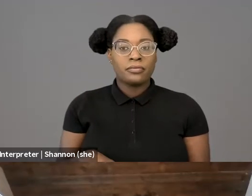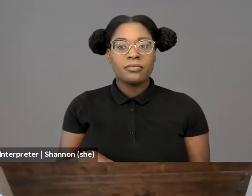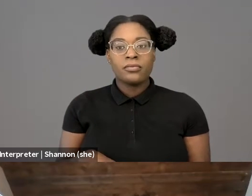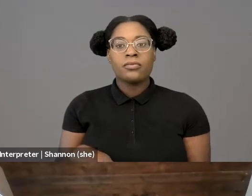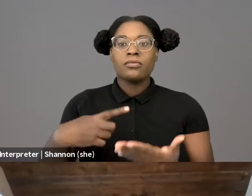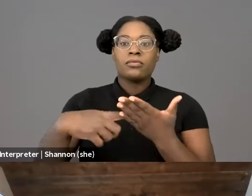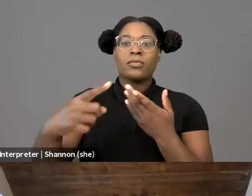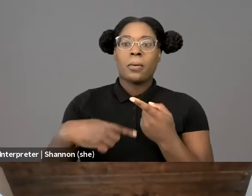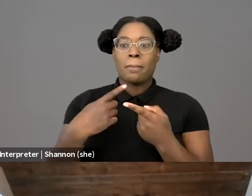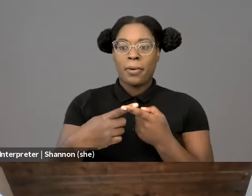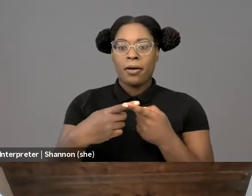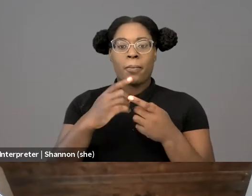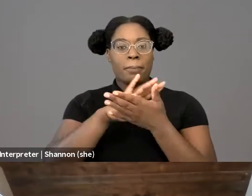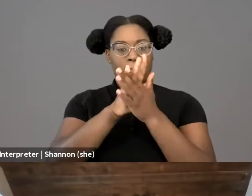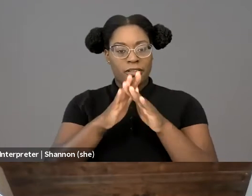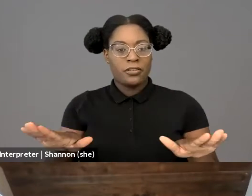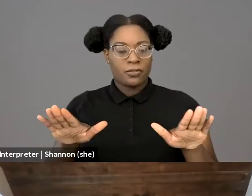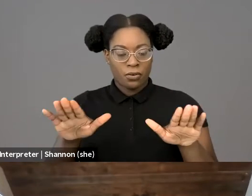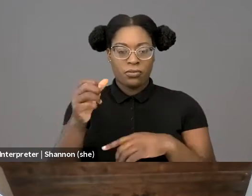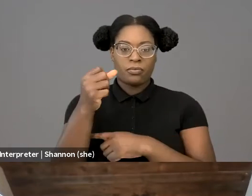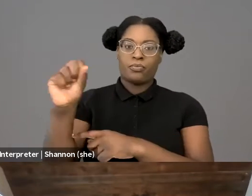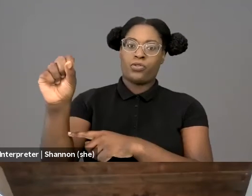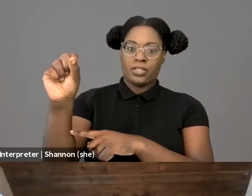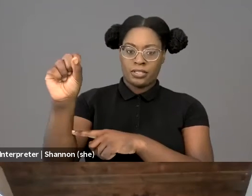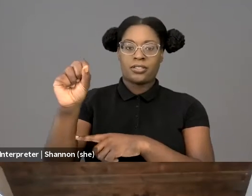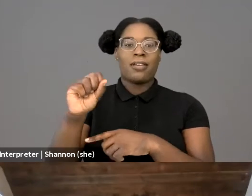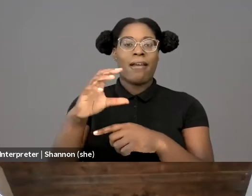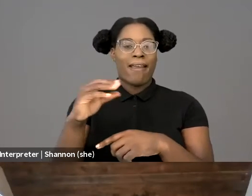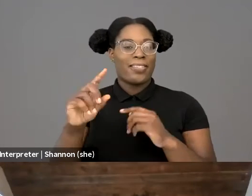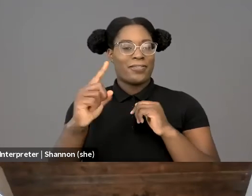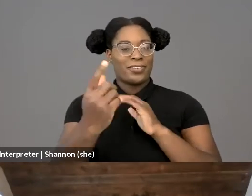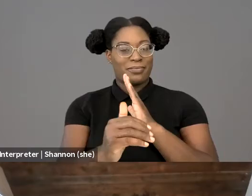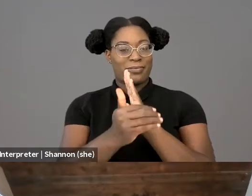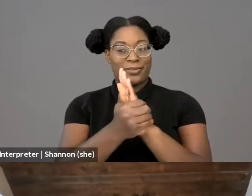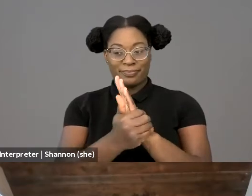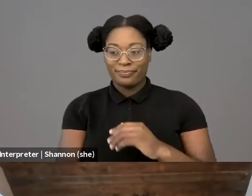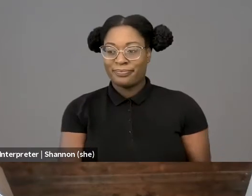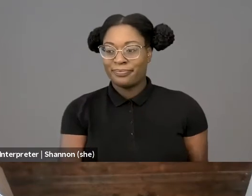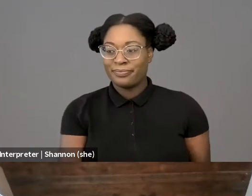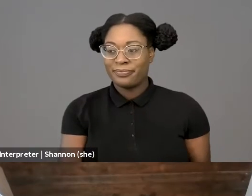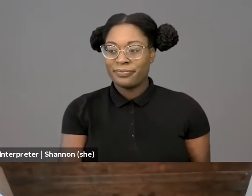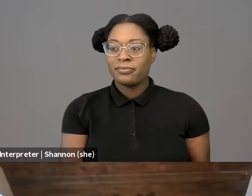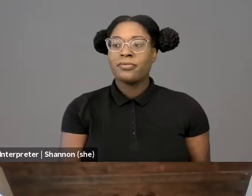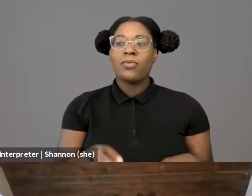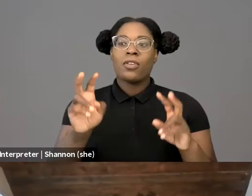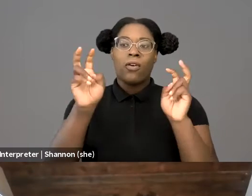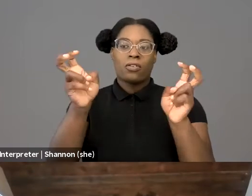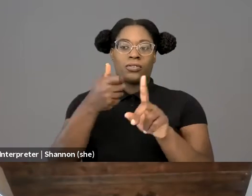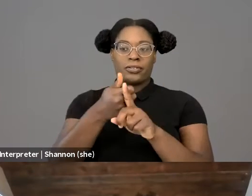through the lens of the First Amendment. If I were to summarize the focus of the exploration in a single sentence, it would be this: